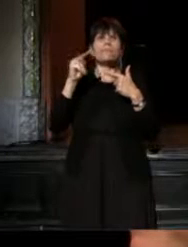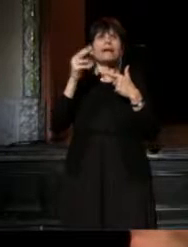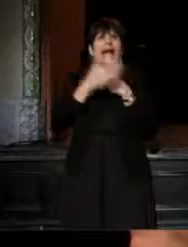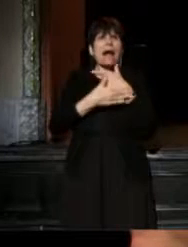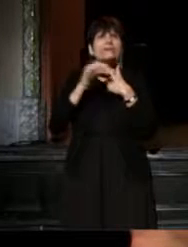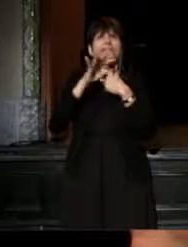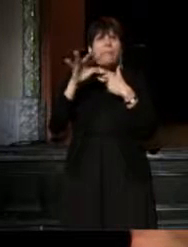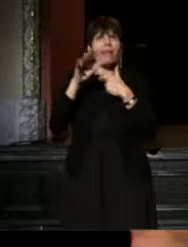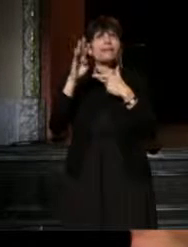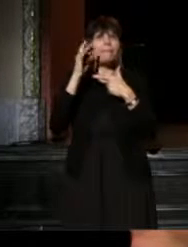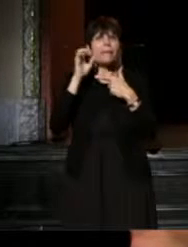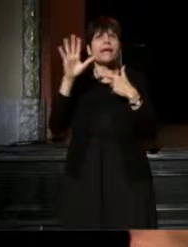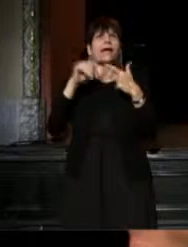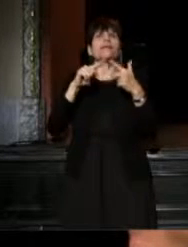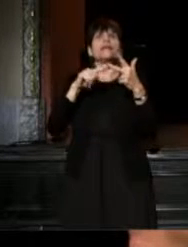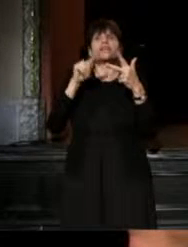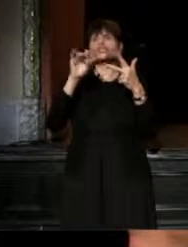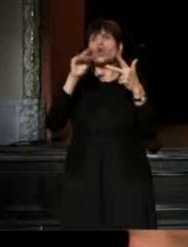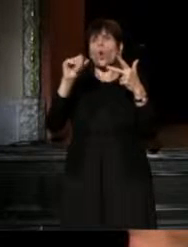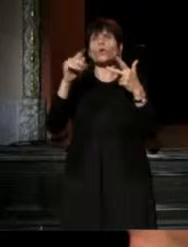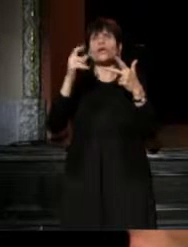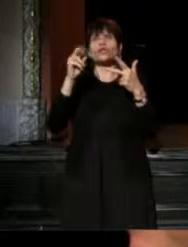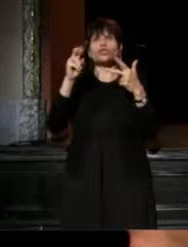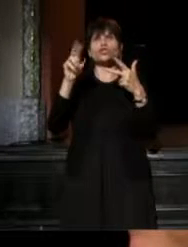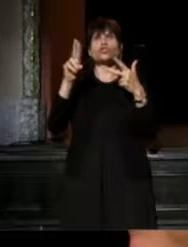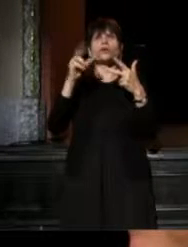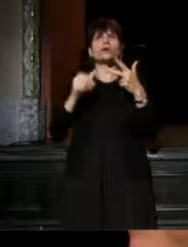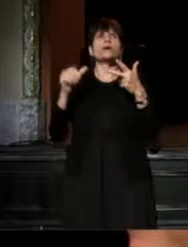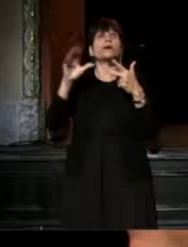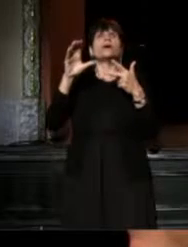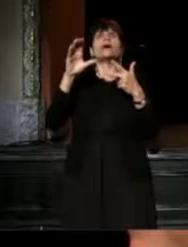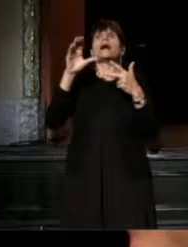and then he worked with Tony Kushner on the masterwork, "Caroline, or Change".